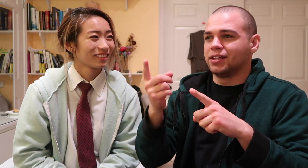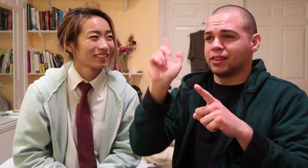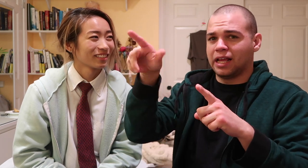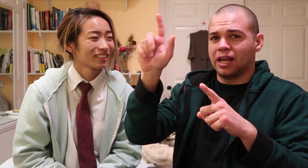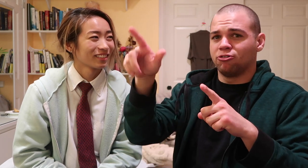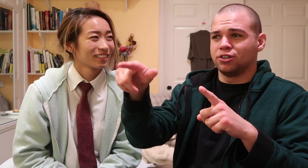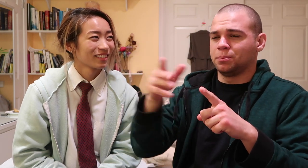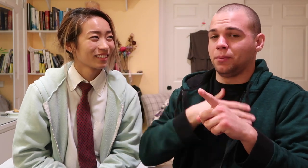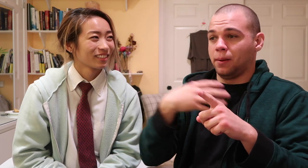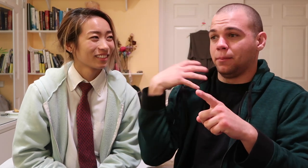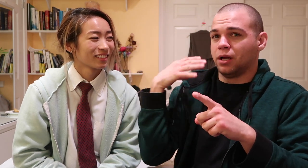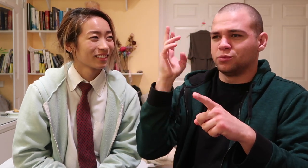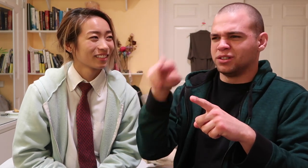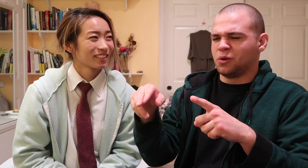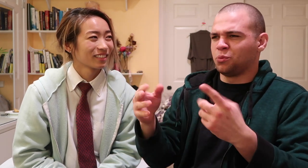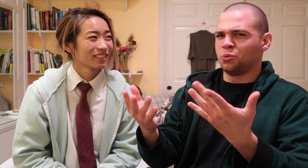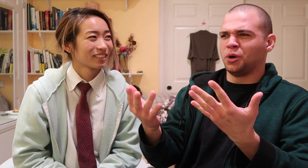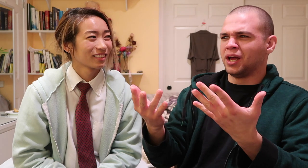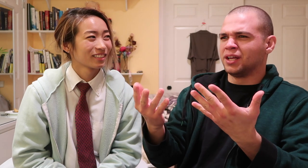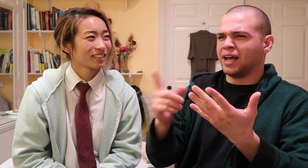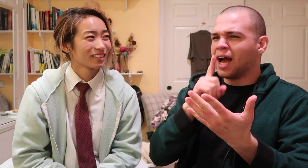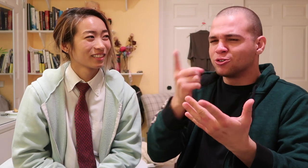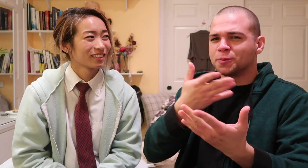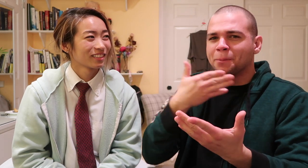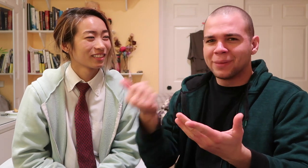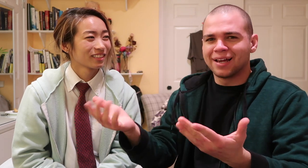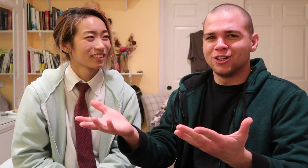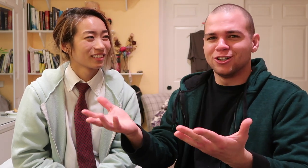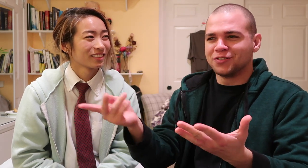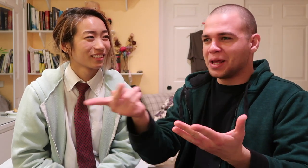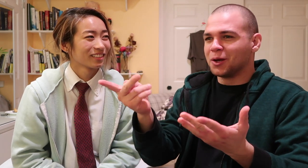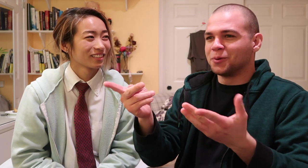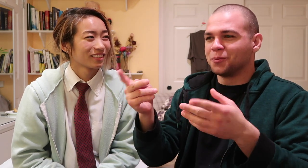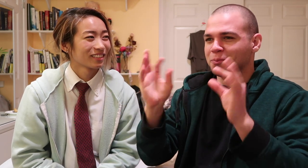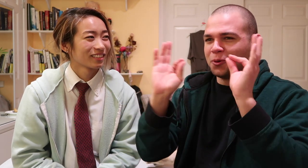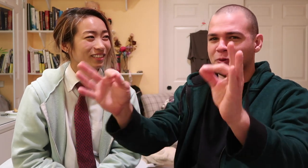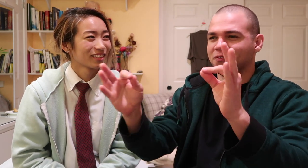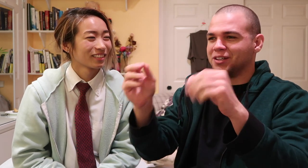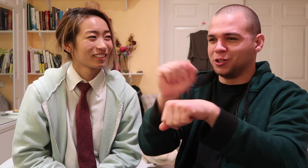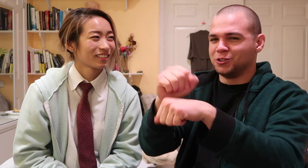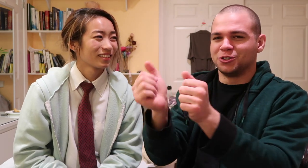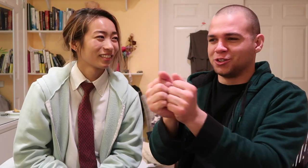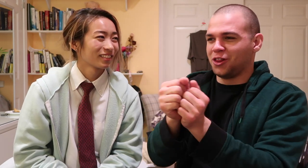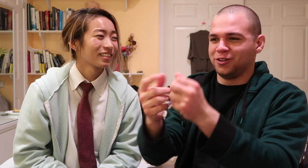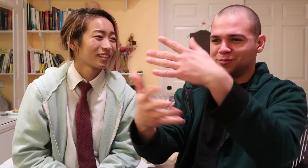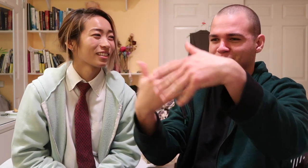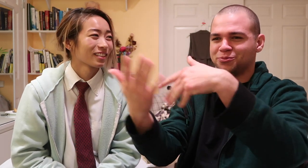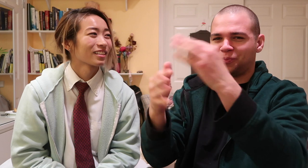then later my boss said "wait that's actually better! They work well together